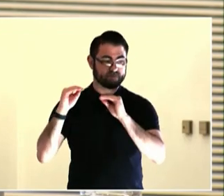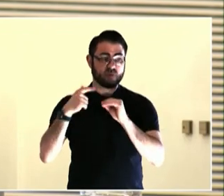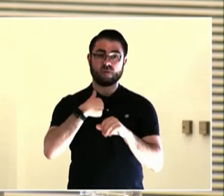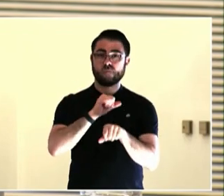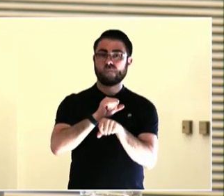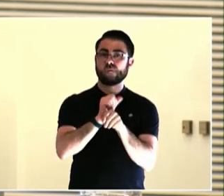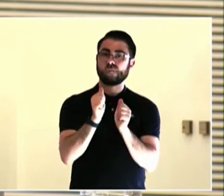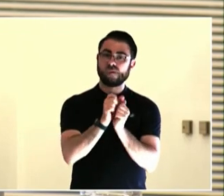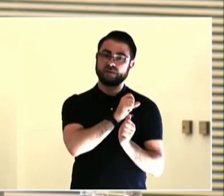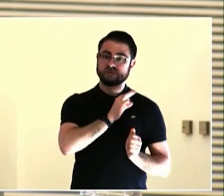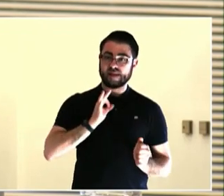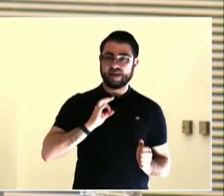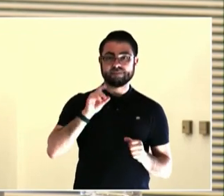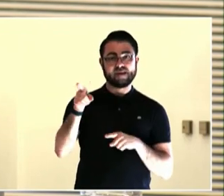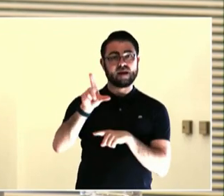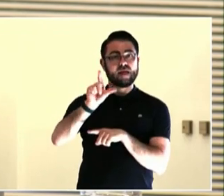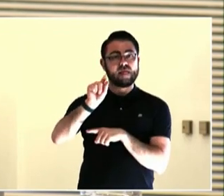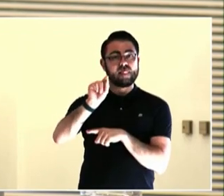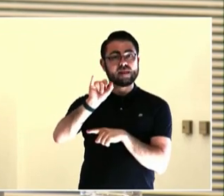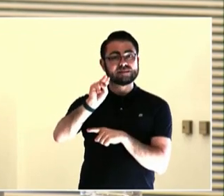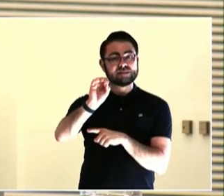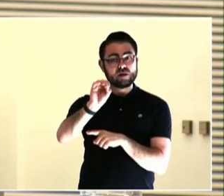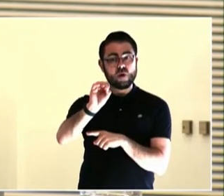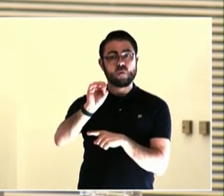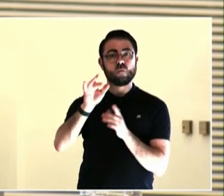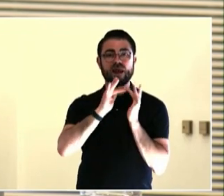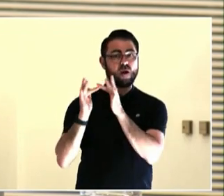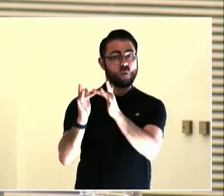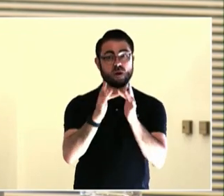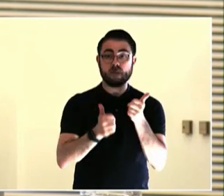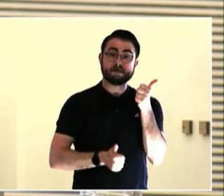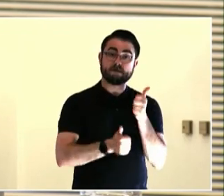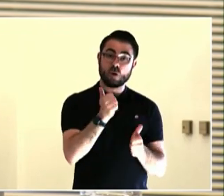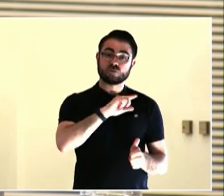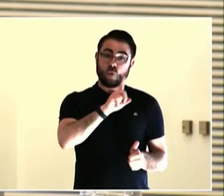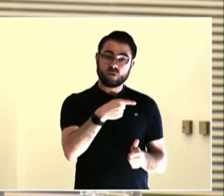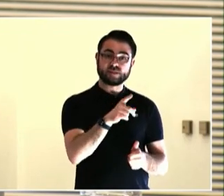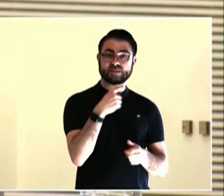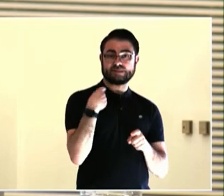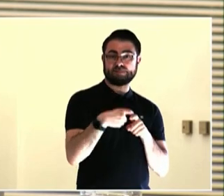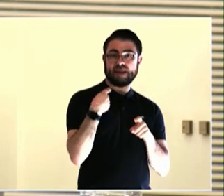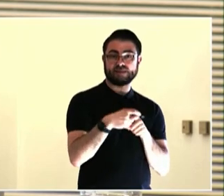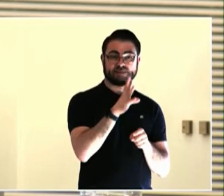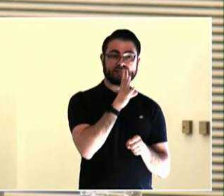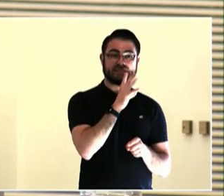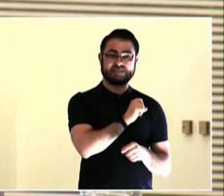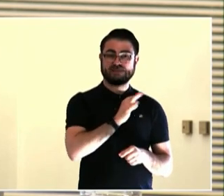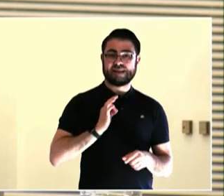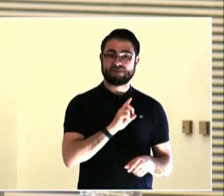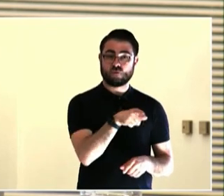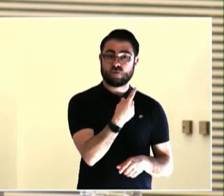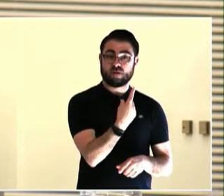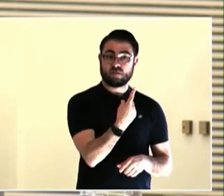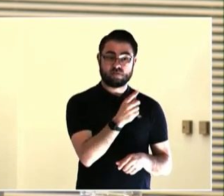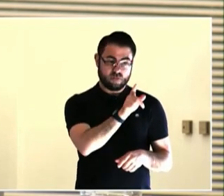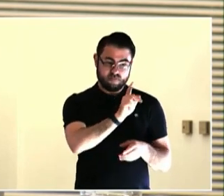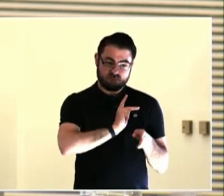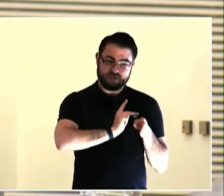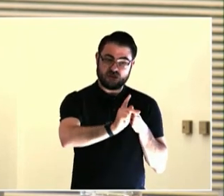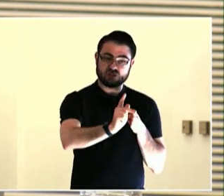and I think one of those crucial partners is our universities,